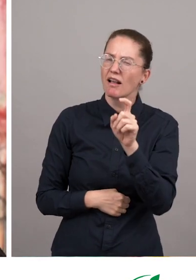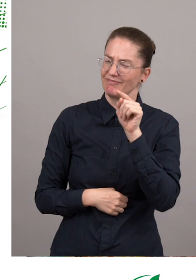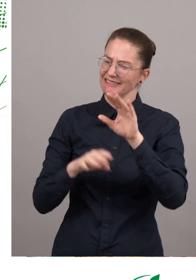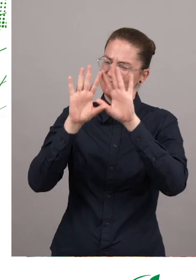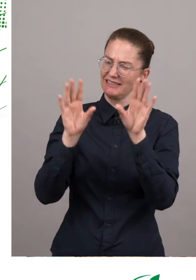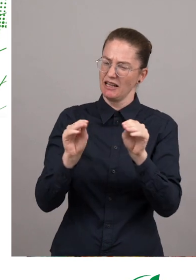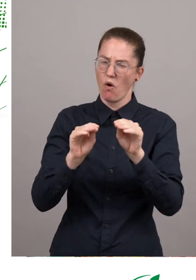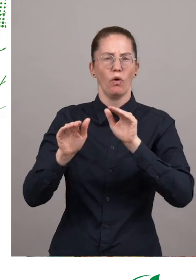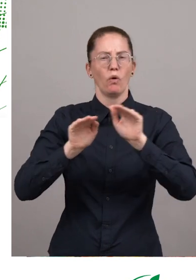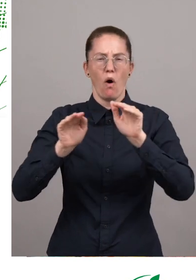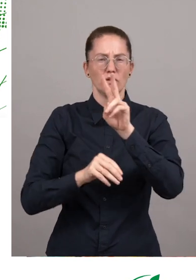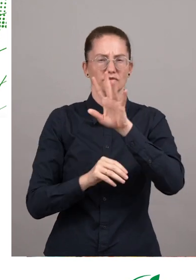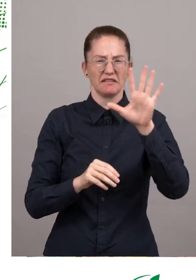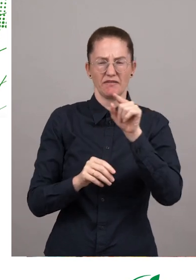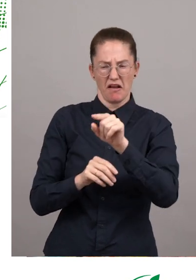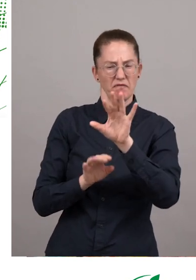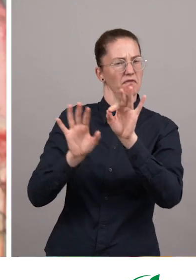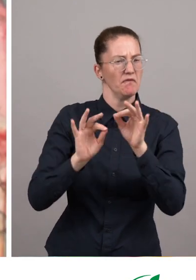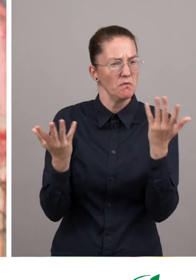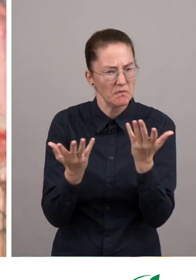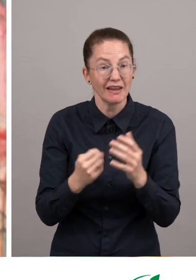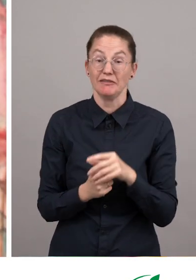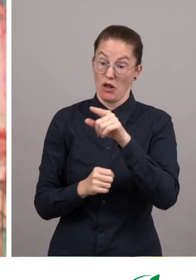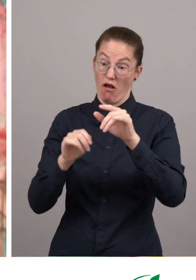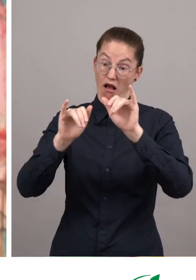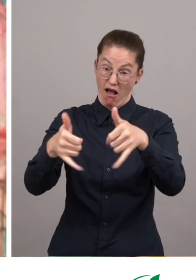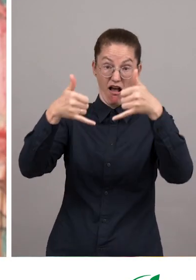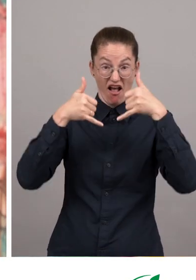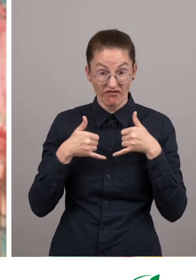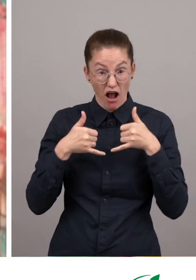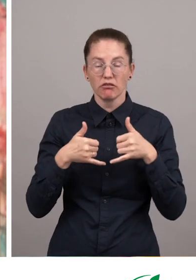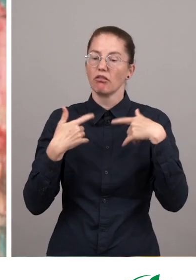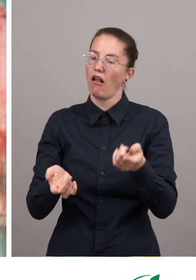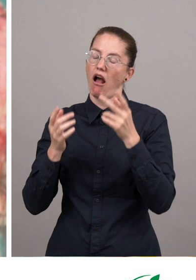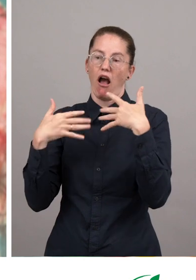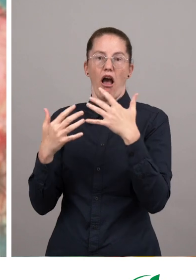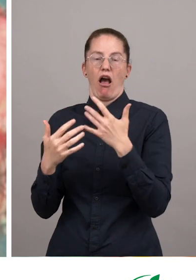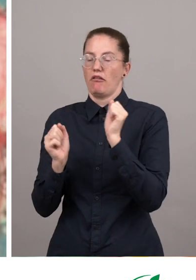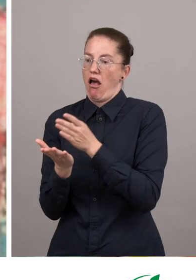Why nominate for the #ZeroCall25? Receiving a Zero Project Award opens many doors, for example,